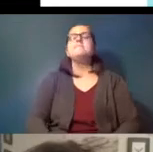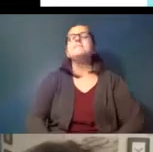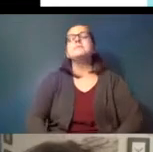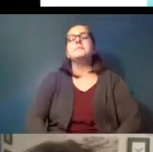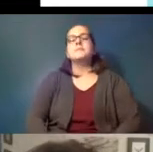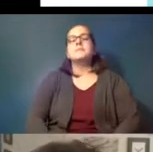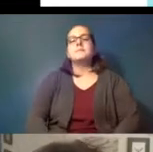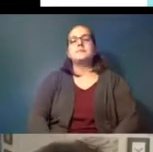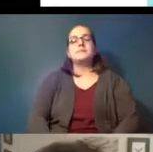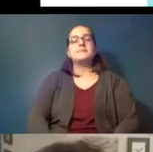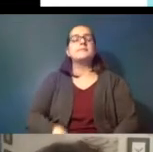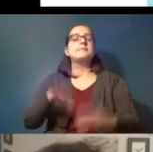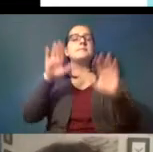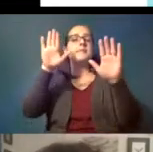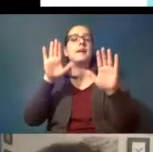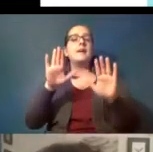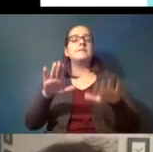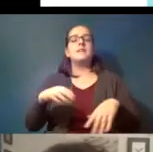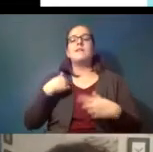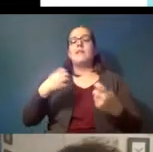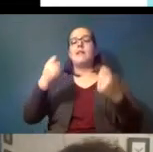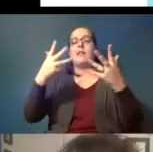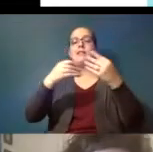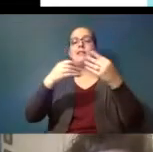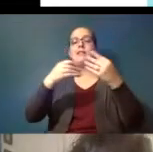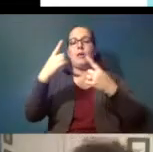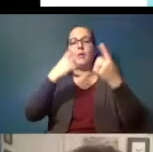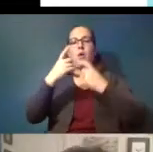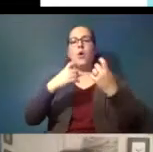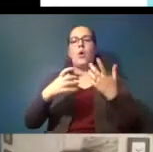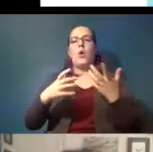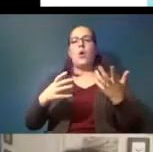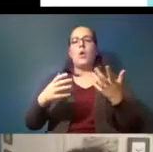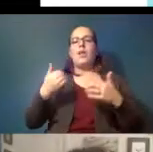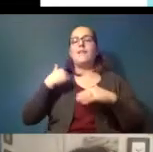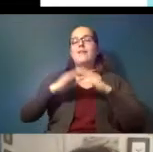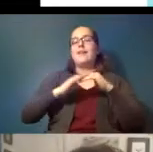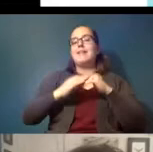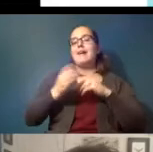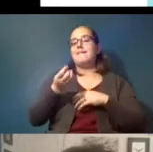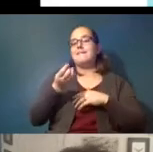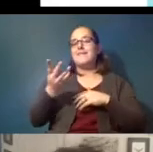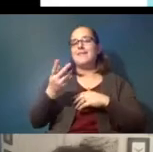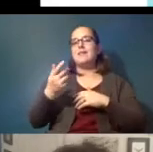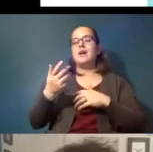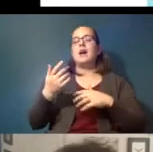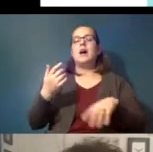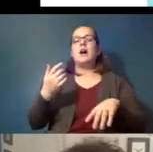excellent we have a lot of questions coming in there are at least a couple that are asking